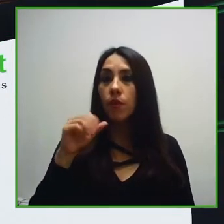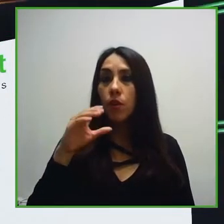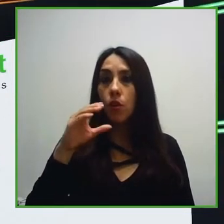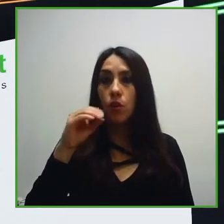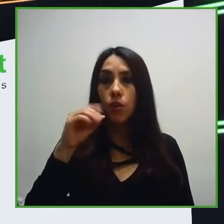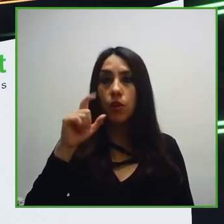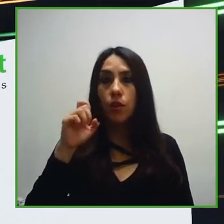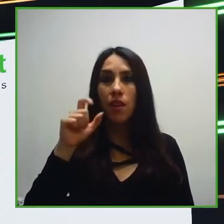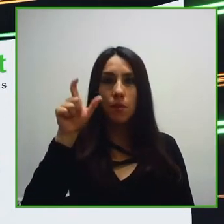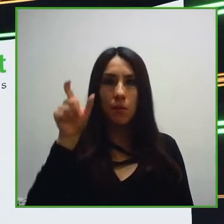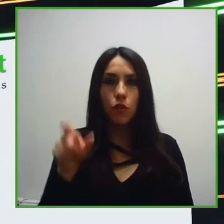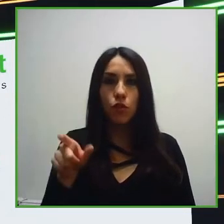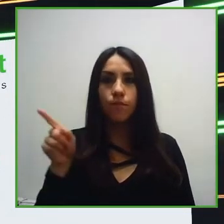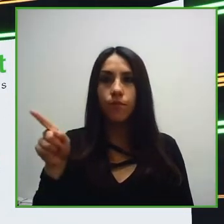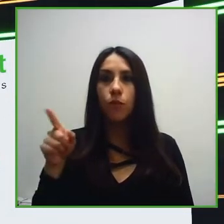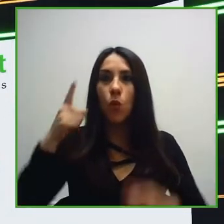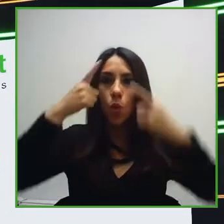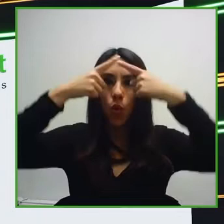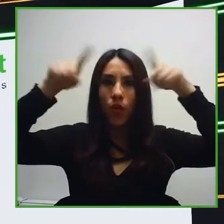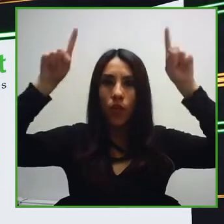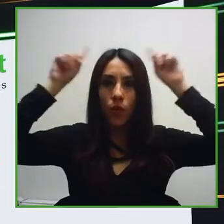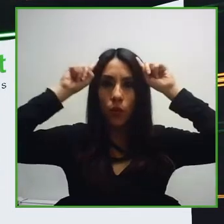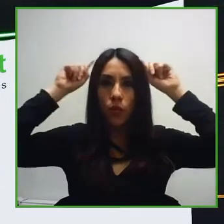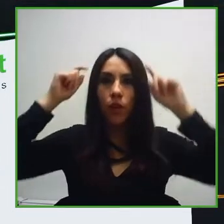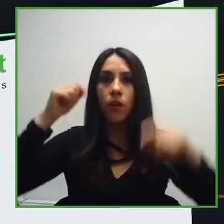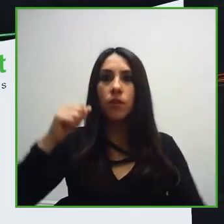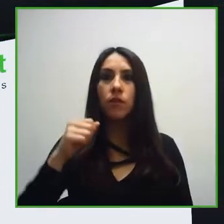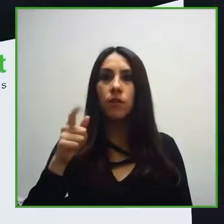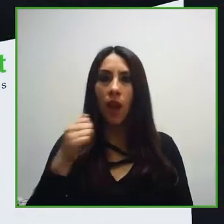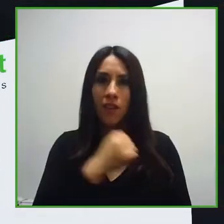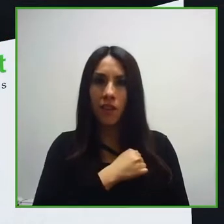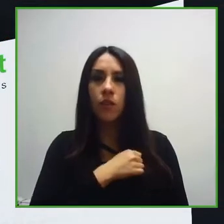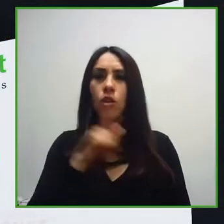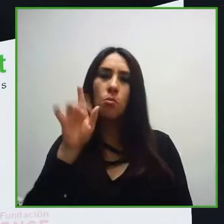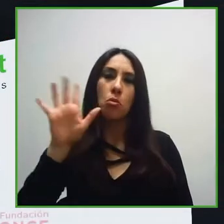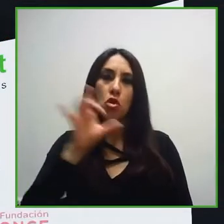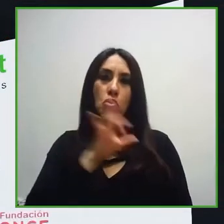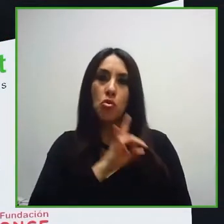University of Chile, that have created a digital system for the for promoting the